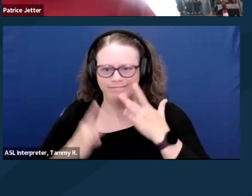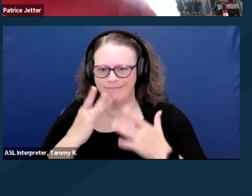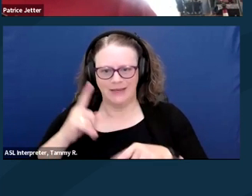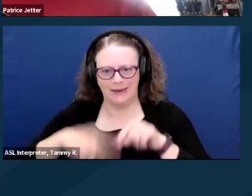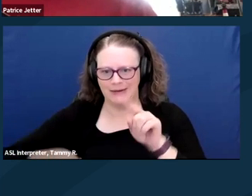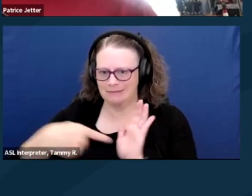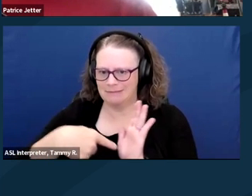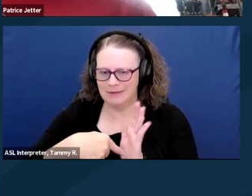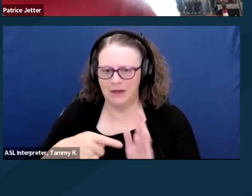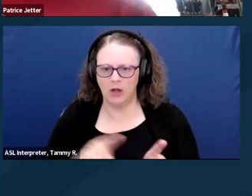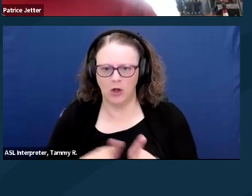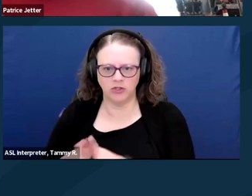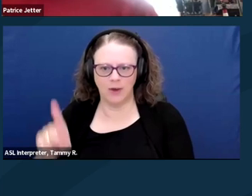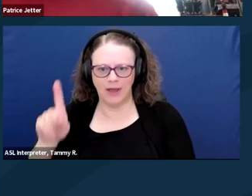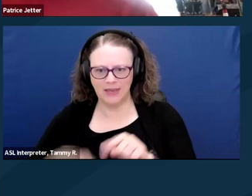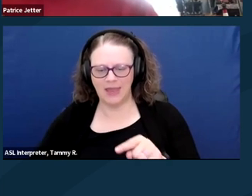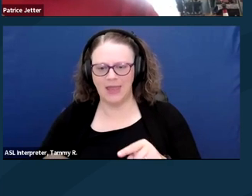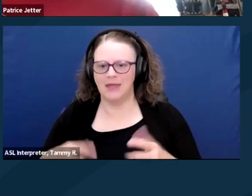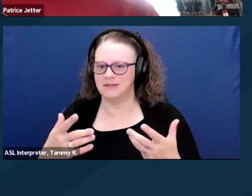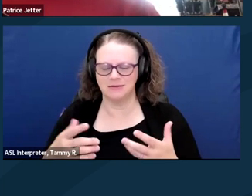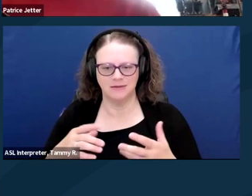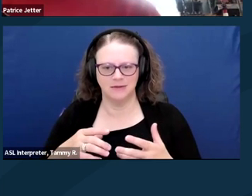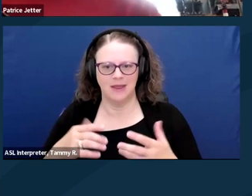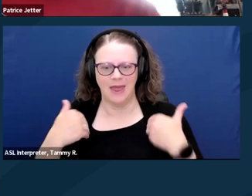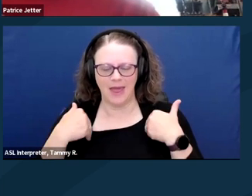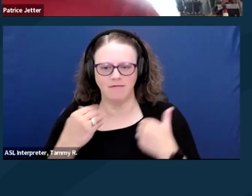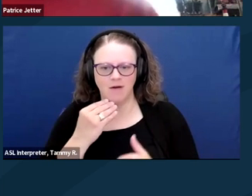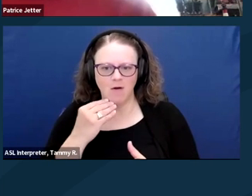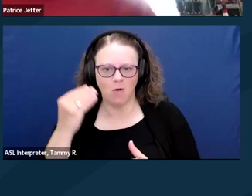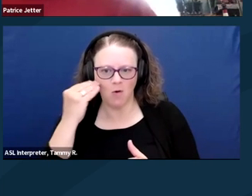That includes 401ks and life insurance policies.